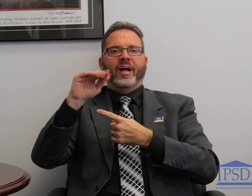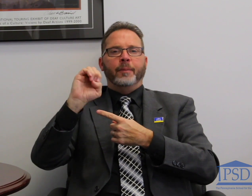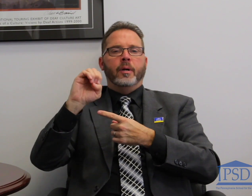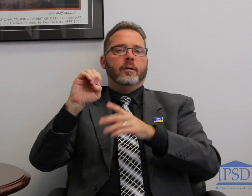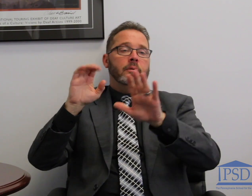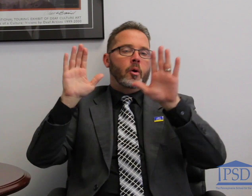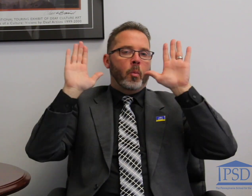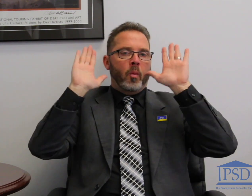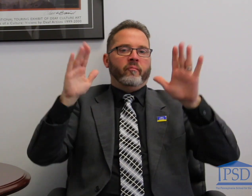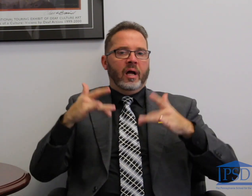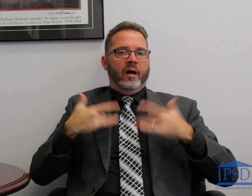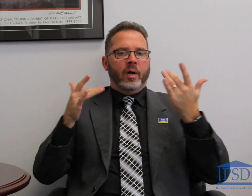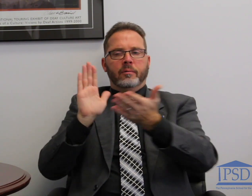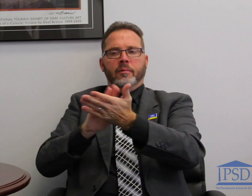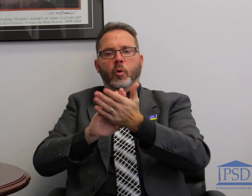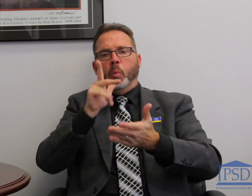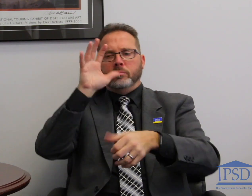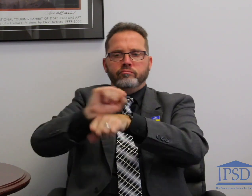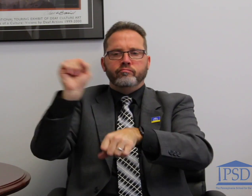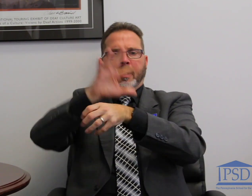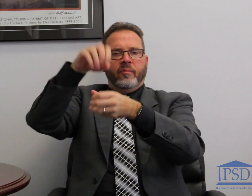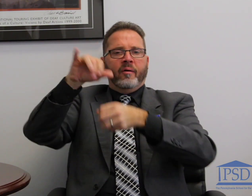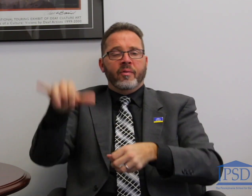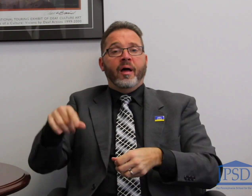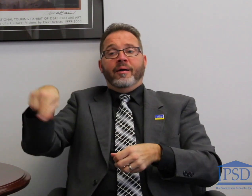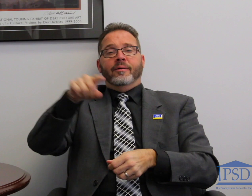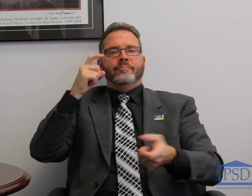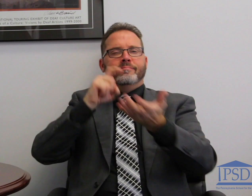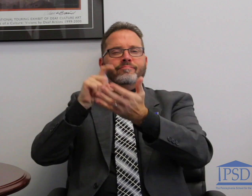Sports Hall of Fame. It was a nice opportunity for us to